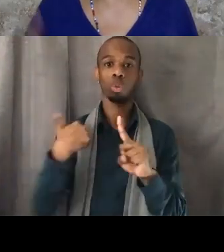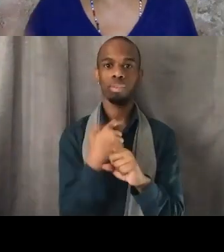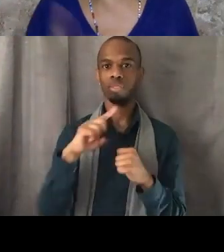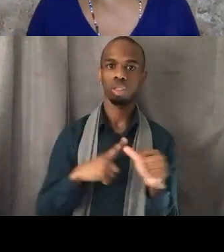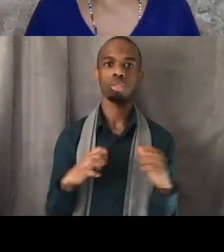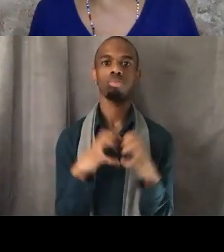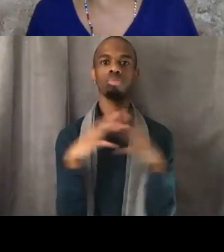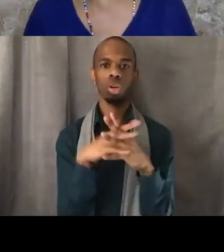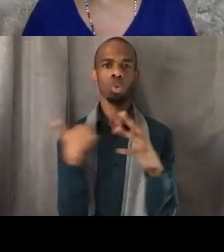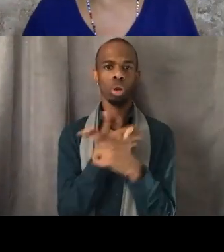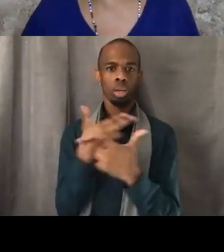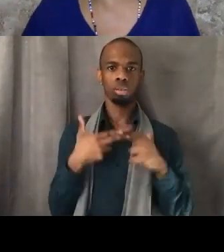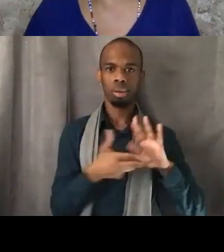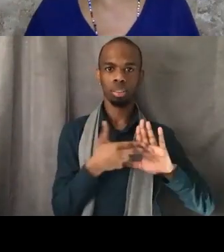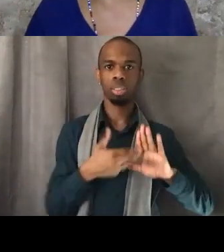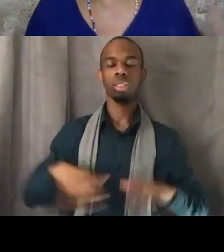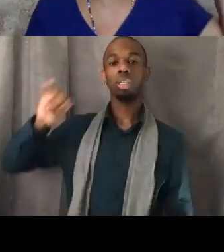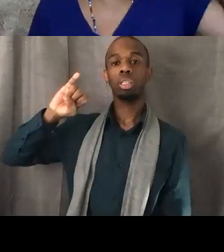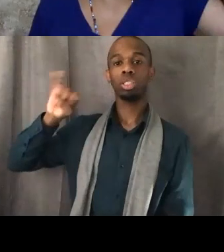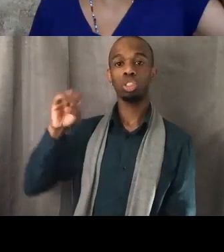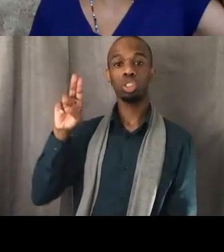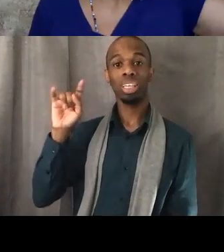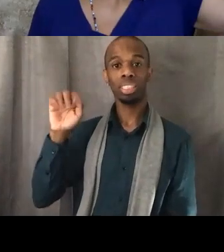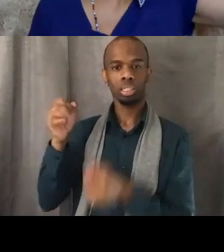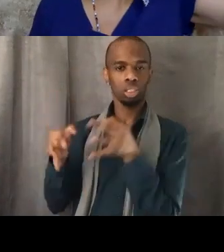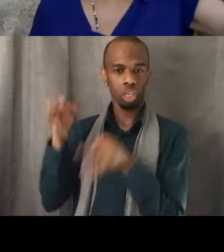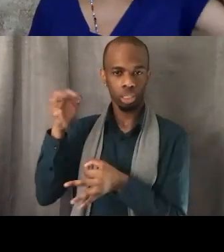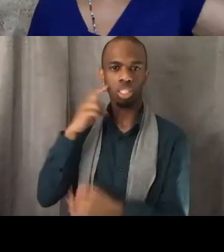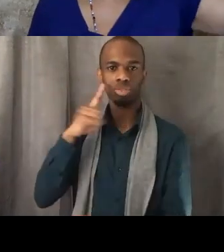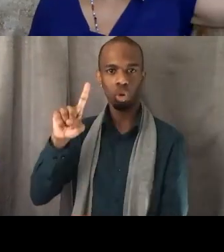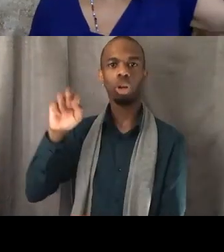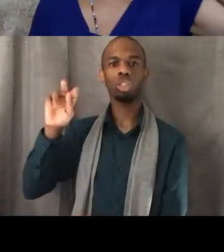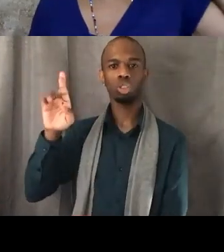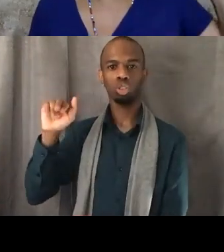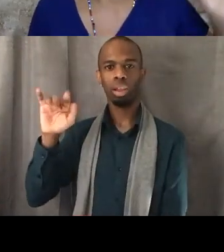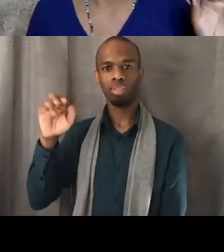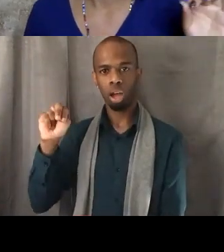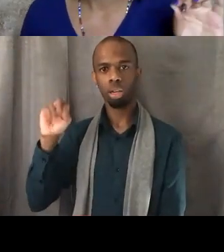So the big letters are J4TMLA which stands for Justice for Trayvon Martin LA.